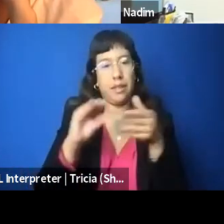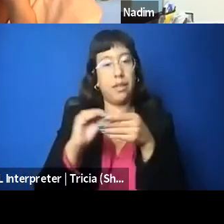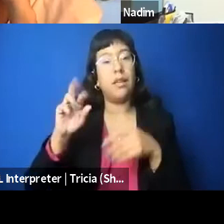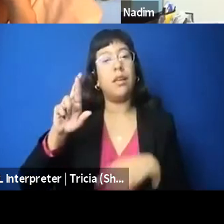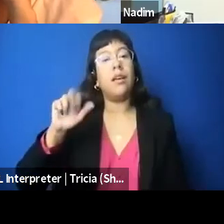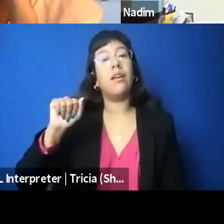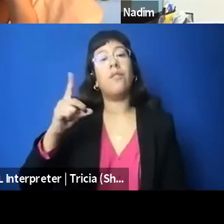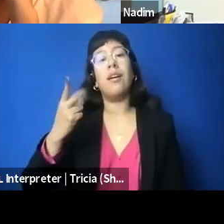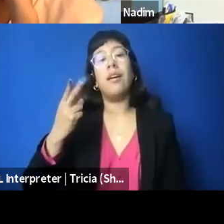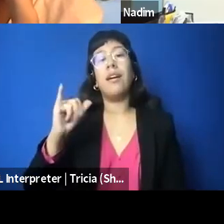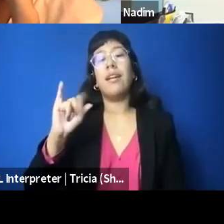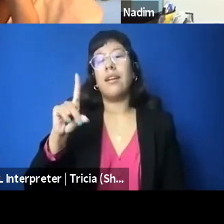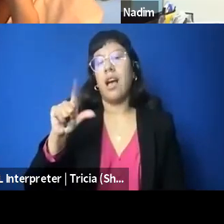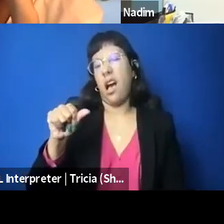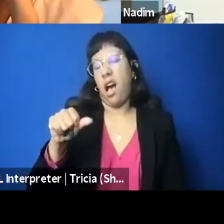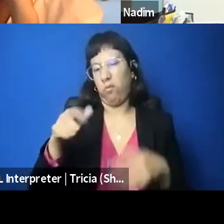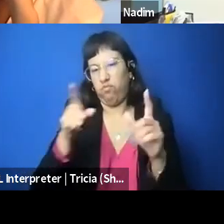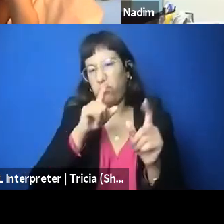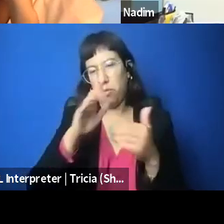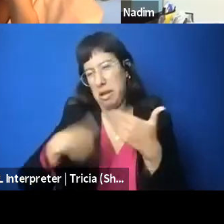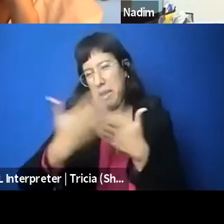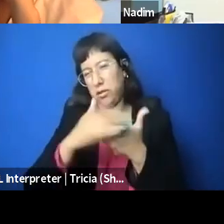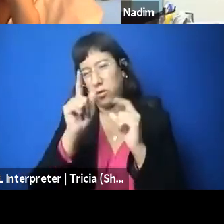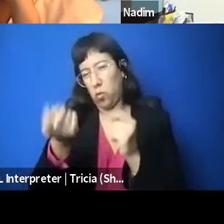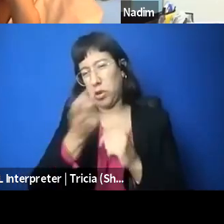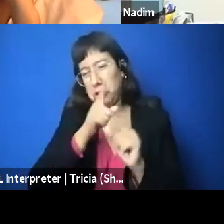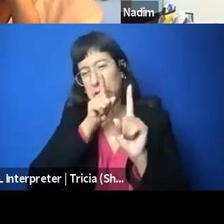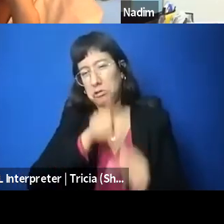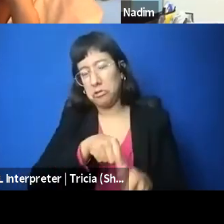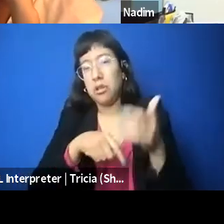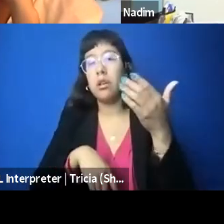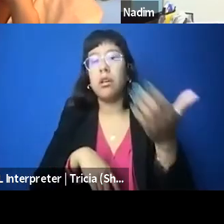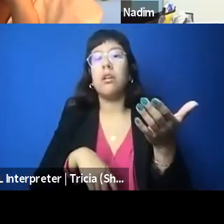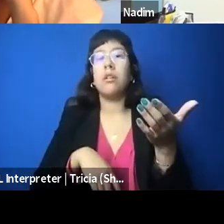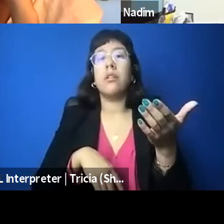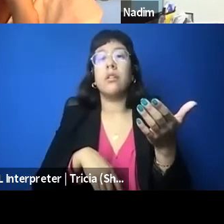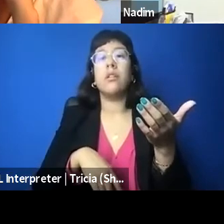which is what are some of the ways we've seen success in defending freedom of speech on the issue of Palestine?